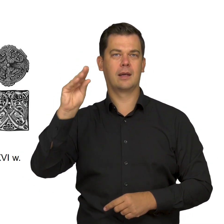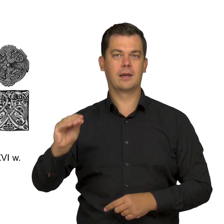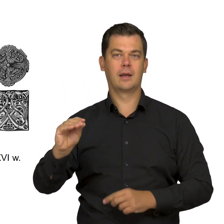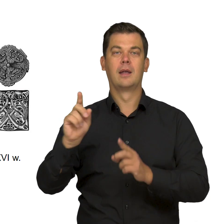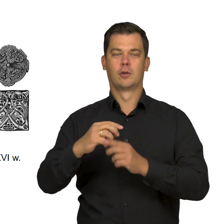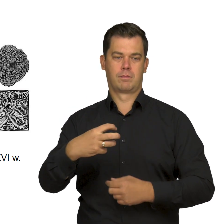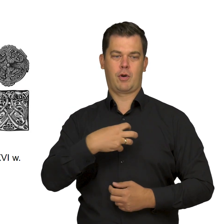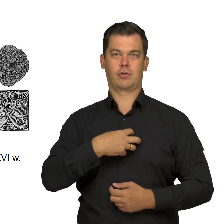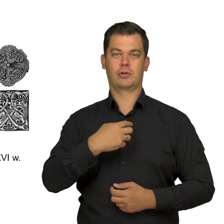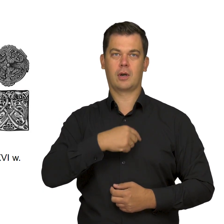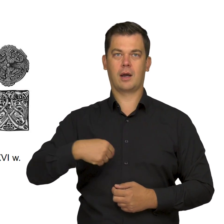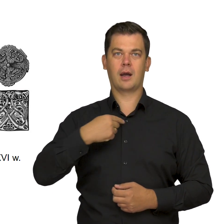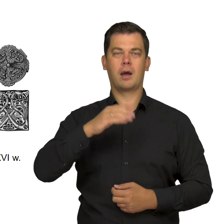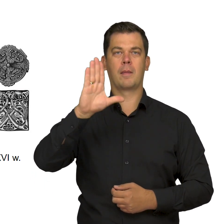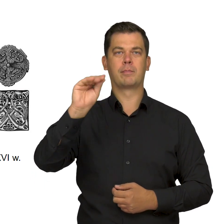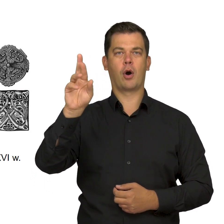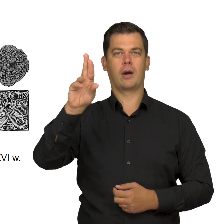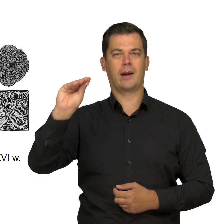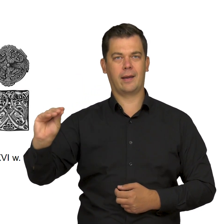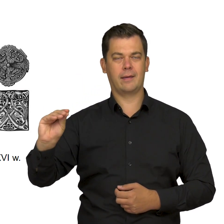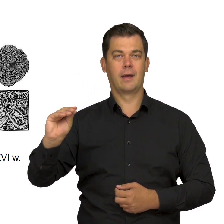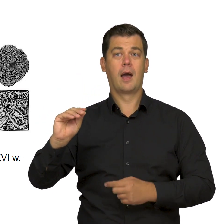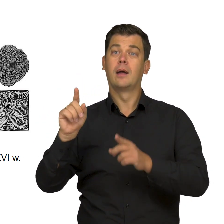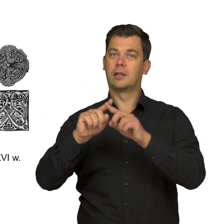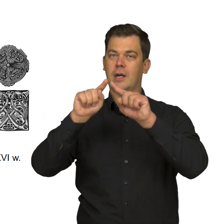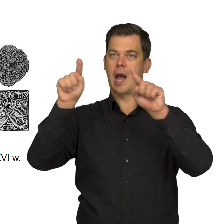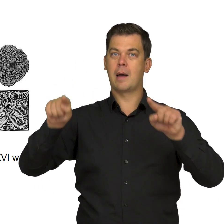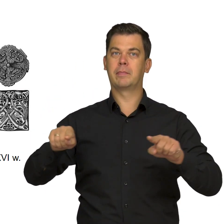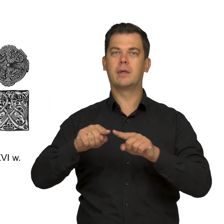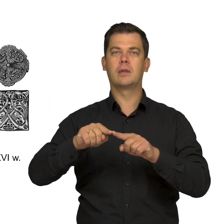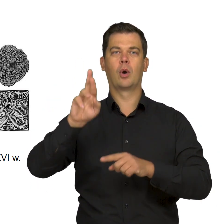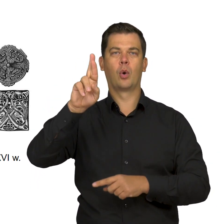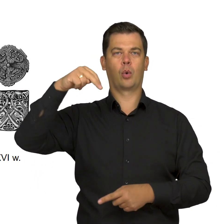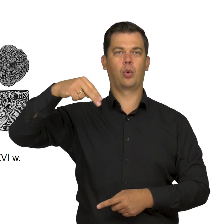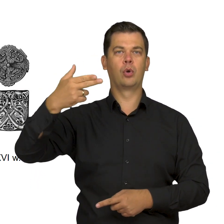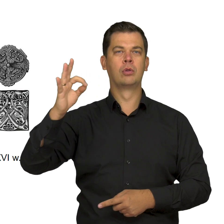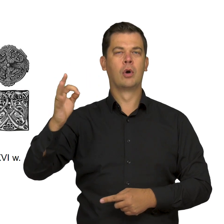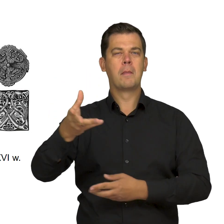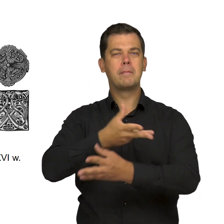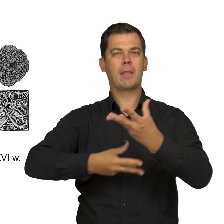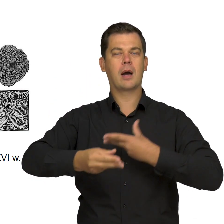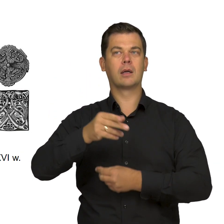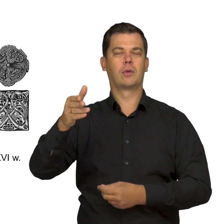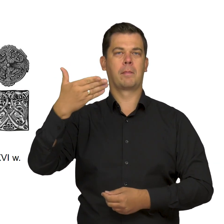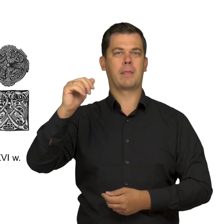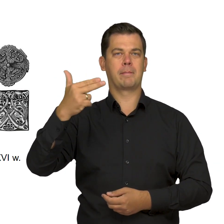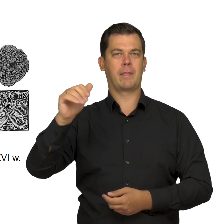and a Borre-style brooch. You may also see a Mammen runestone and two heads,